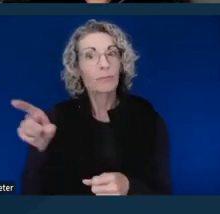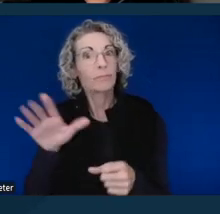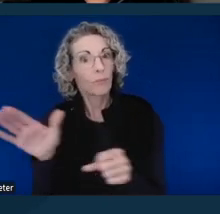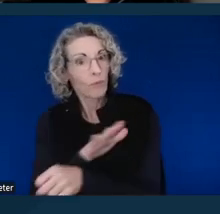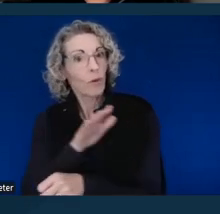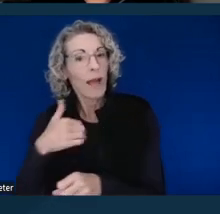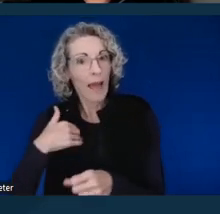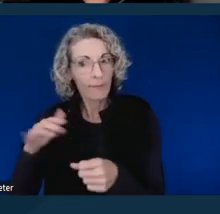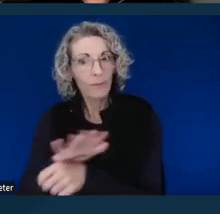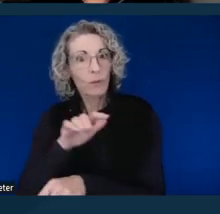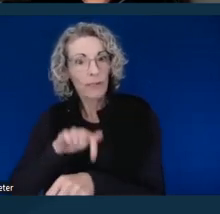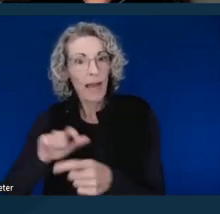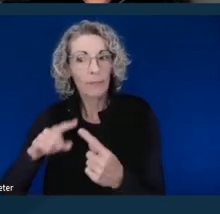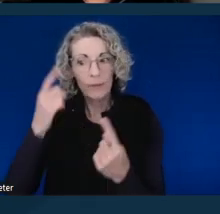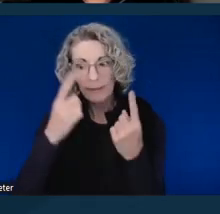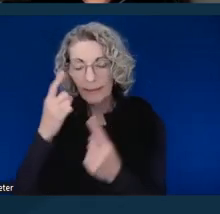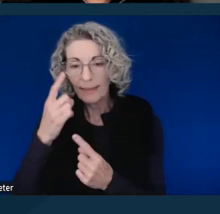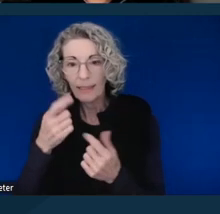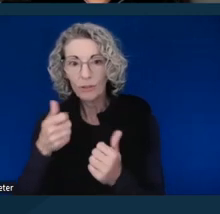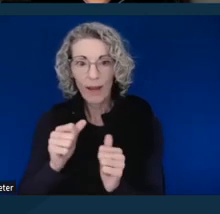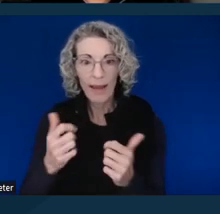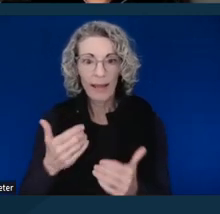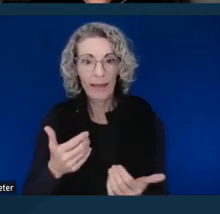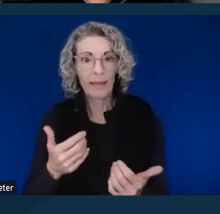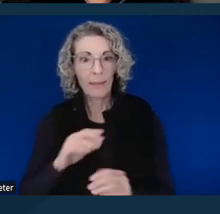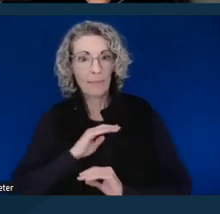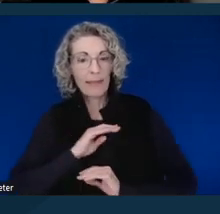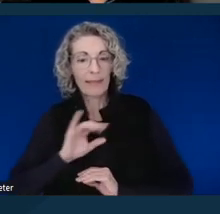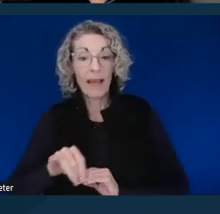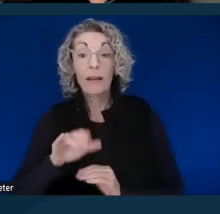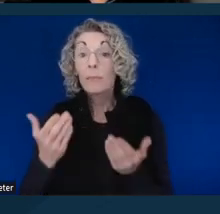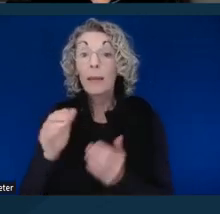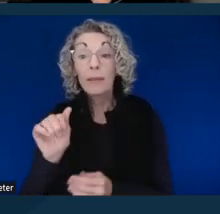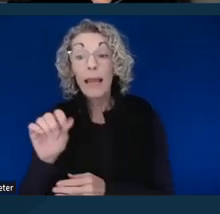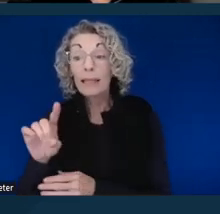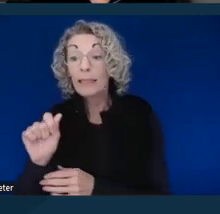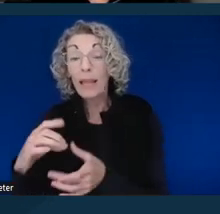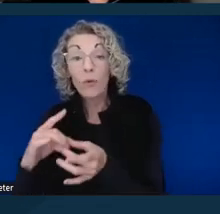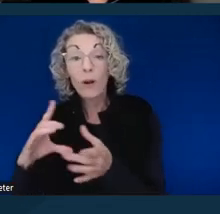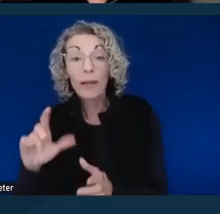The ADA coordinator may need to get additional information from you that was not included in your request.